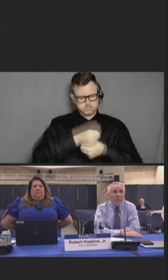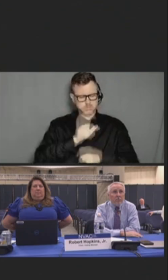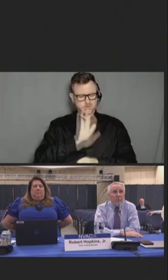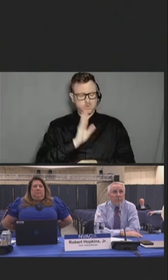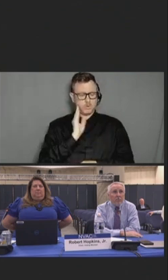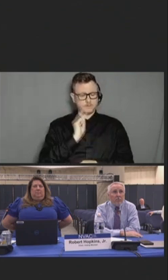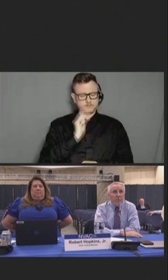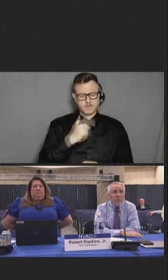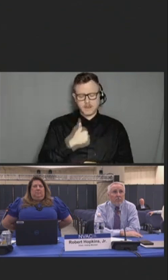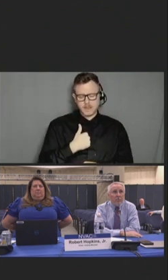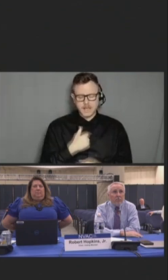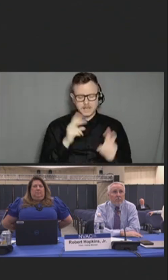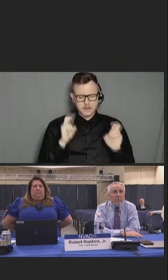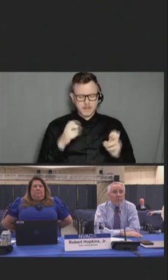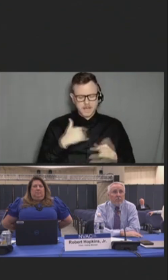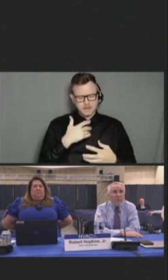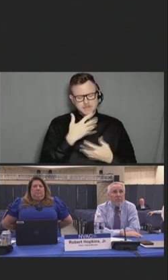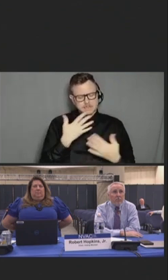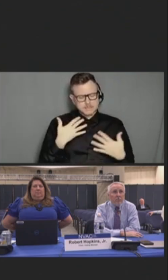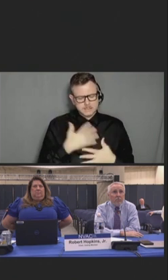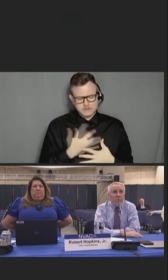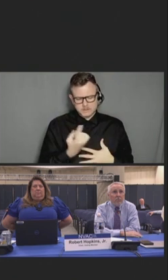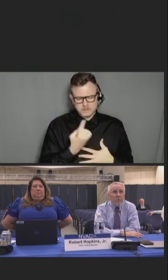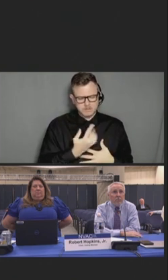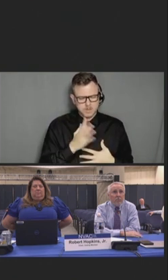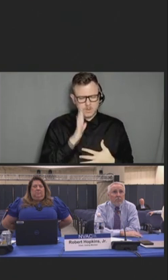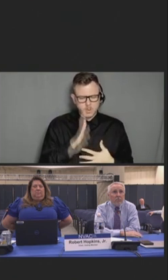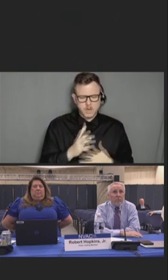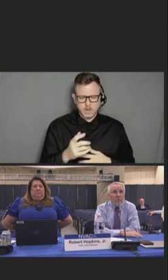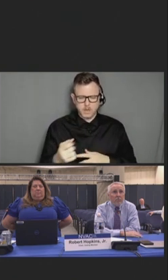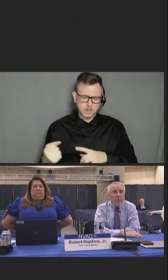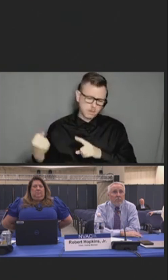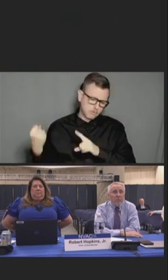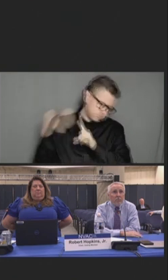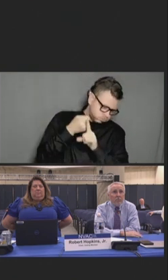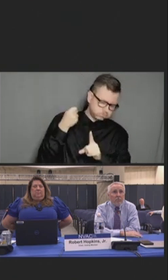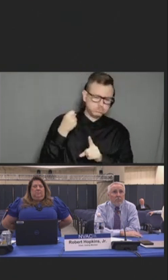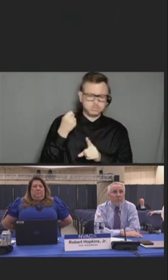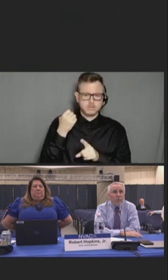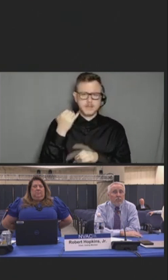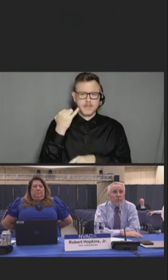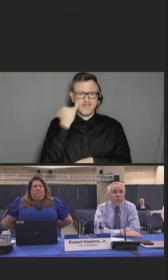"I'm scared that someone is just going to hit me from behind if I'm wearing my scrubs.